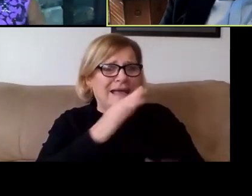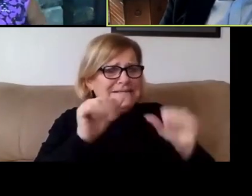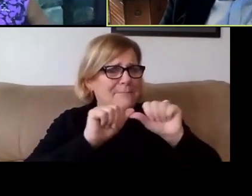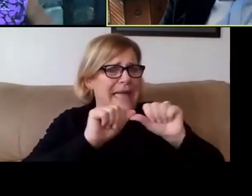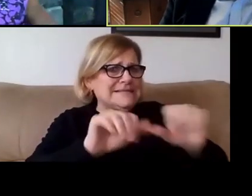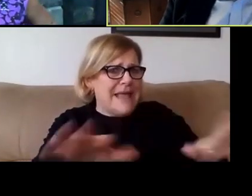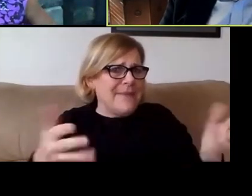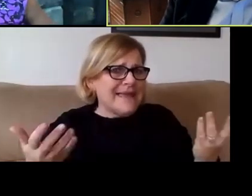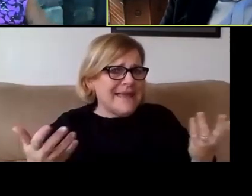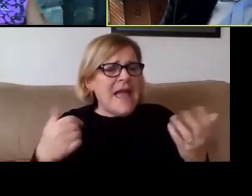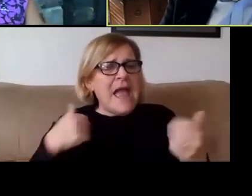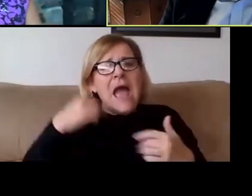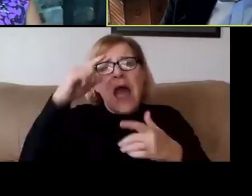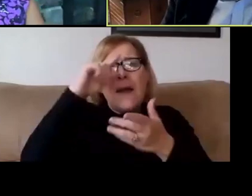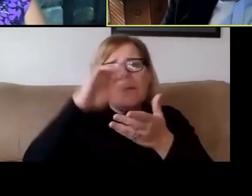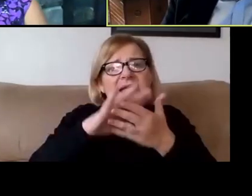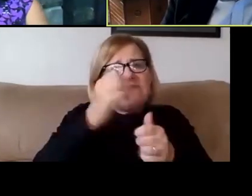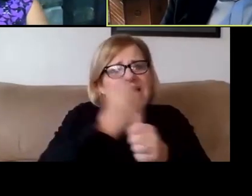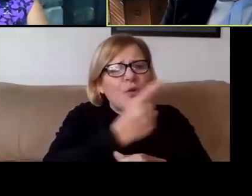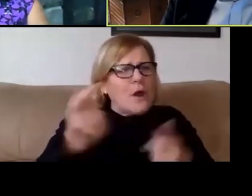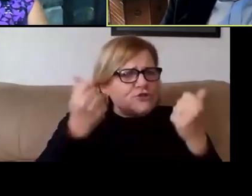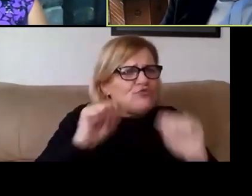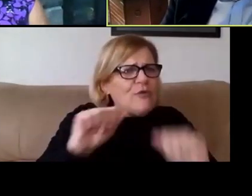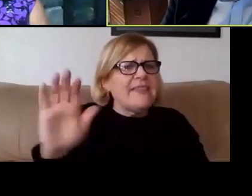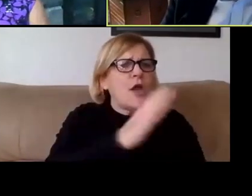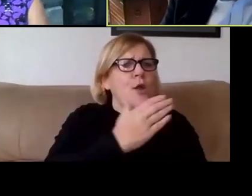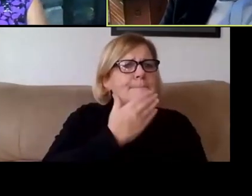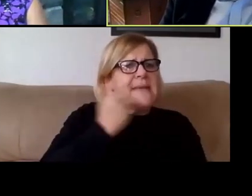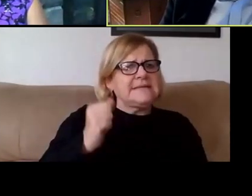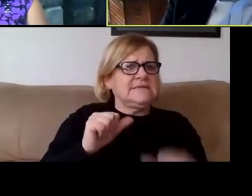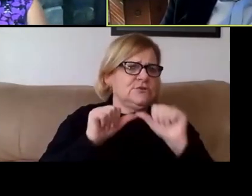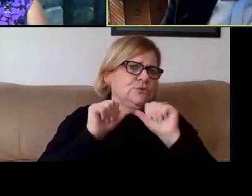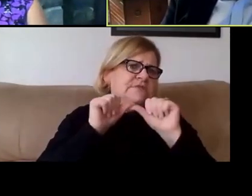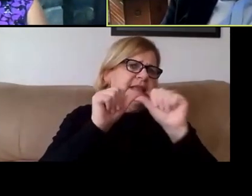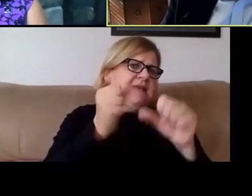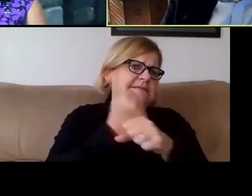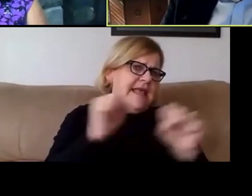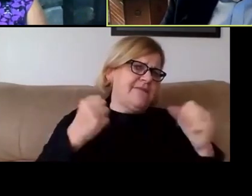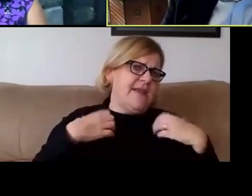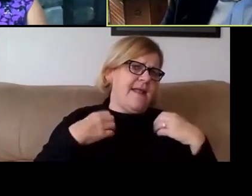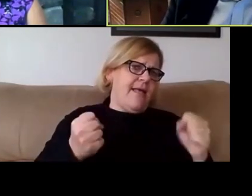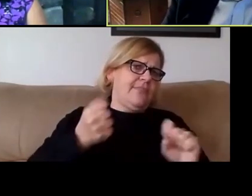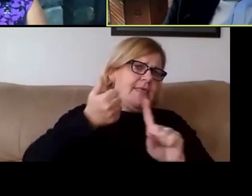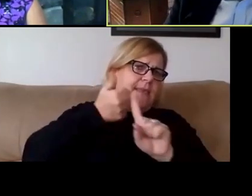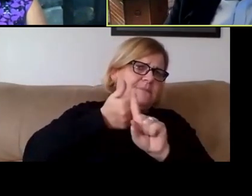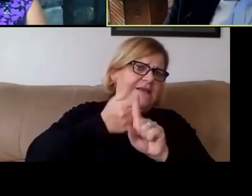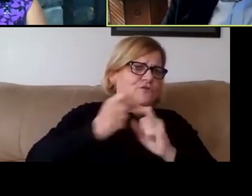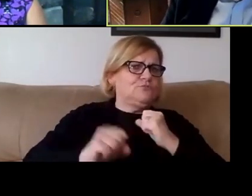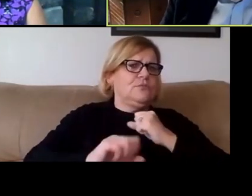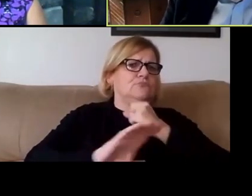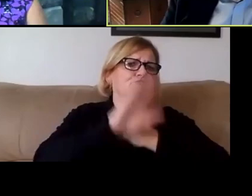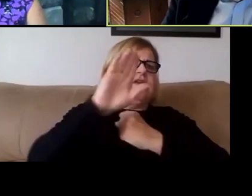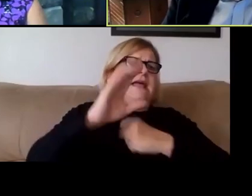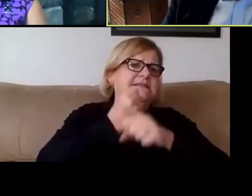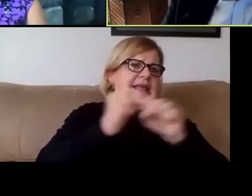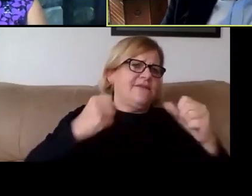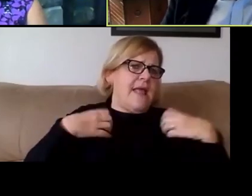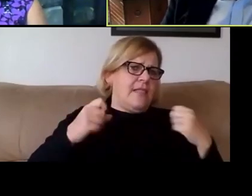I believe that everybody is trying their best to stay safe and healthy themselves and to protect the safety and health of others.